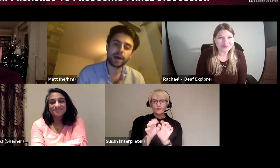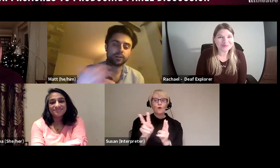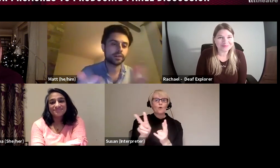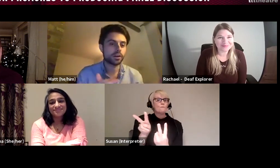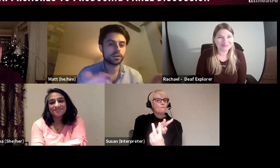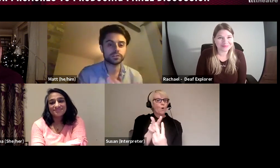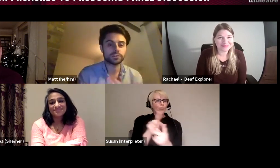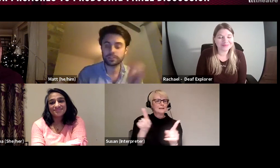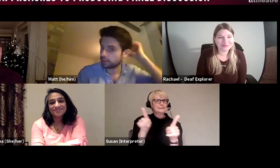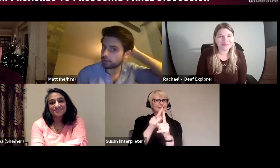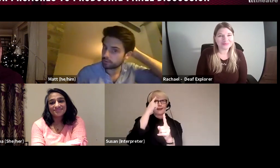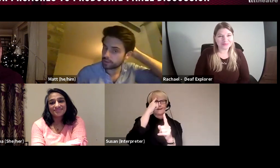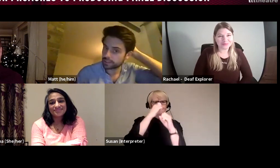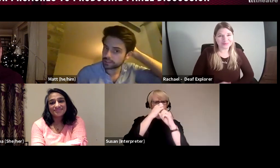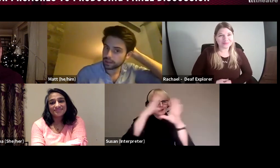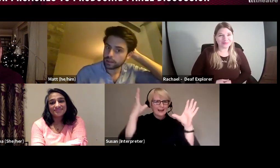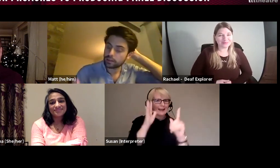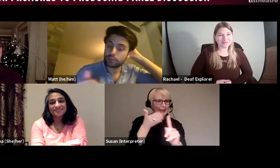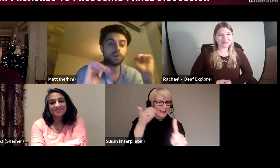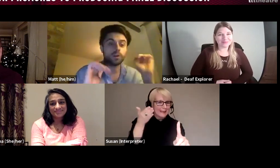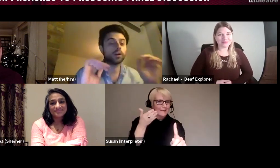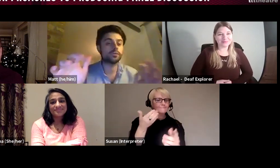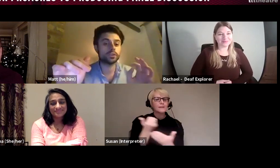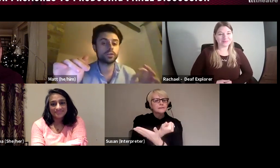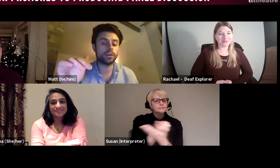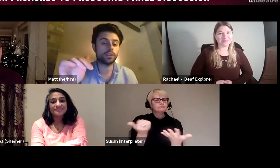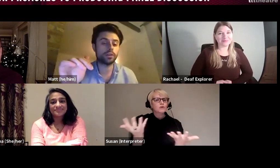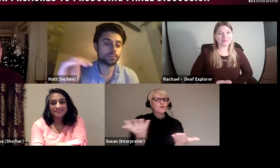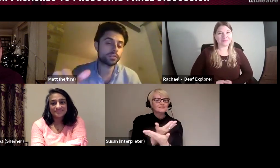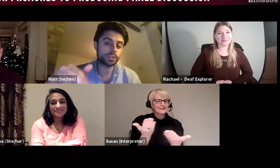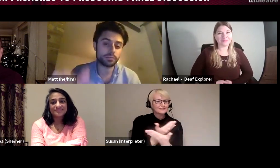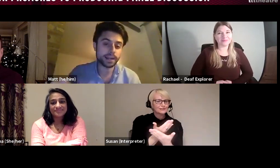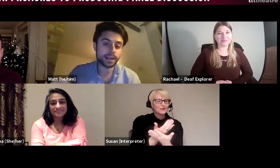and are in constant dialogue with each other. The worst version are the producer/director